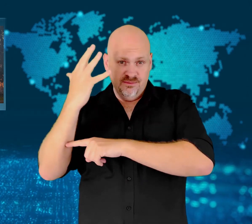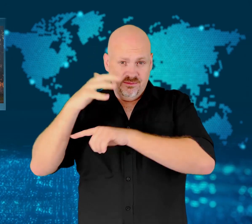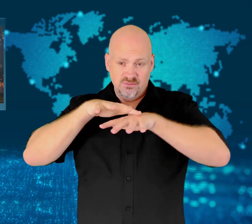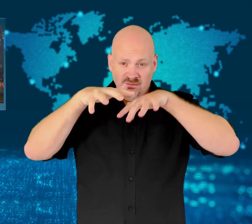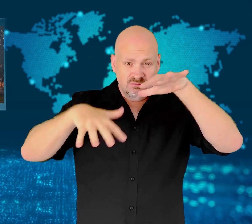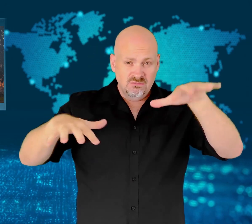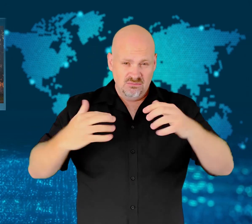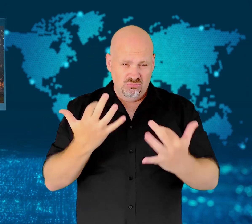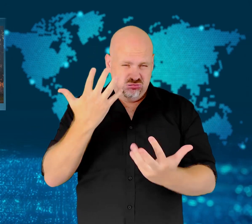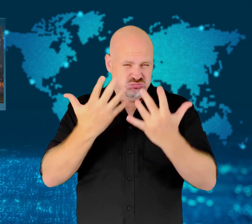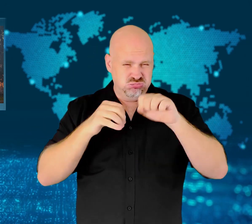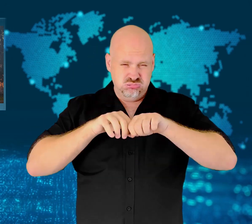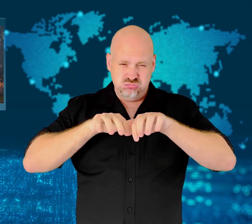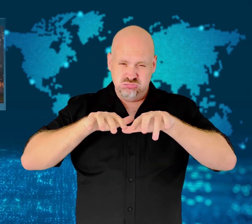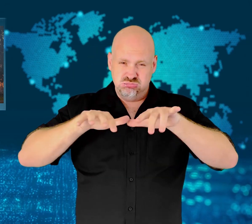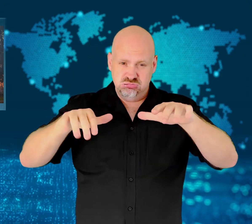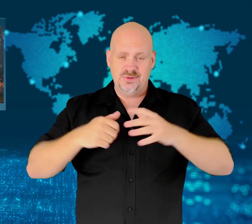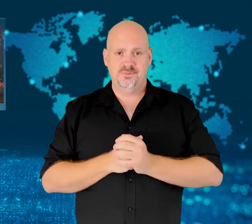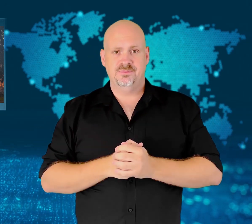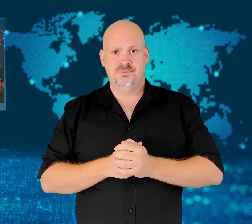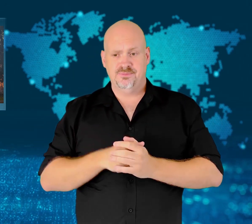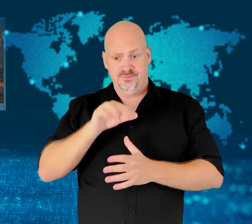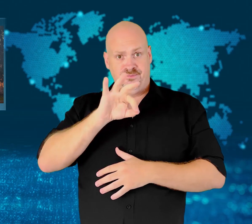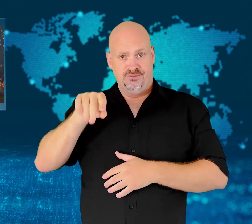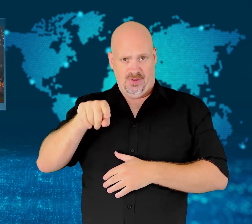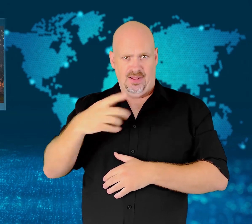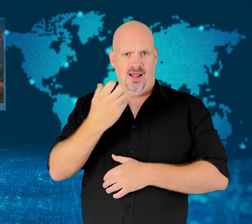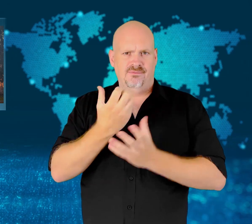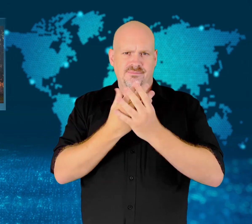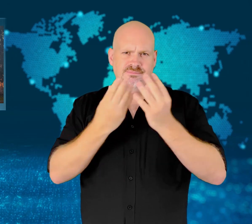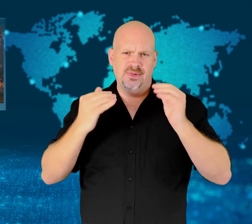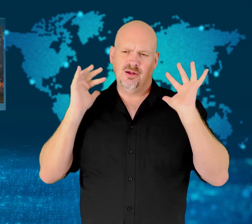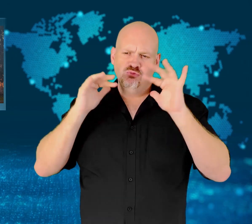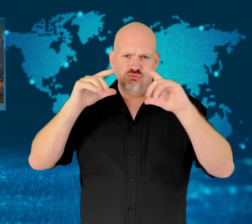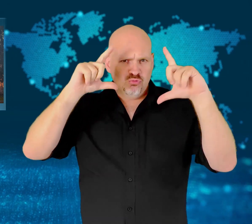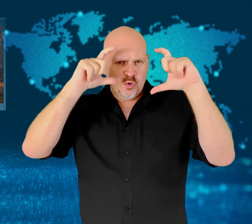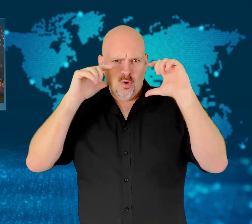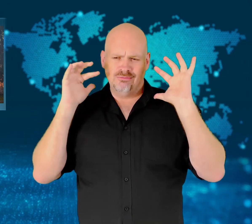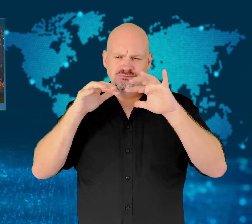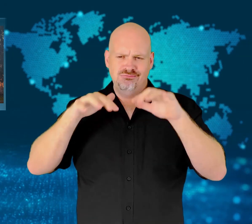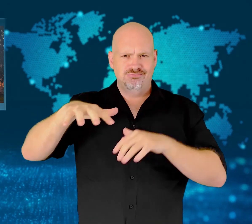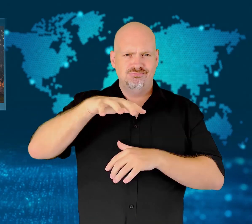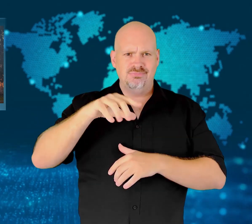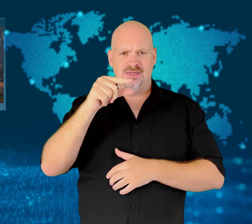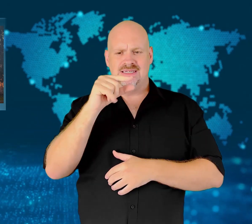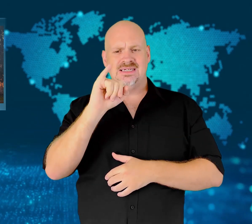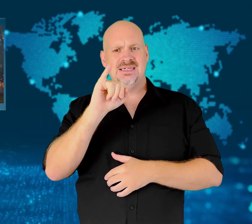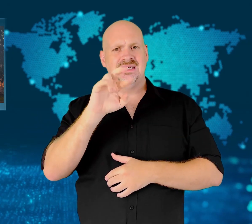Many have been evacuated from Gironde, a popular tourist region in France.